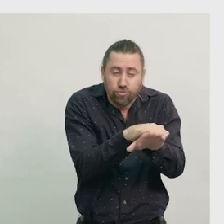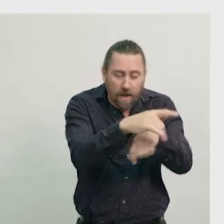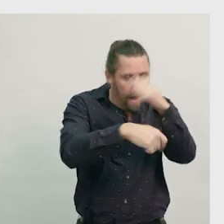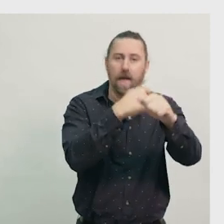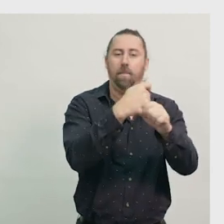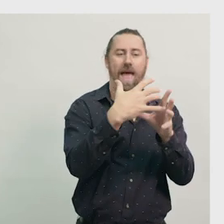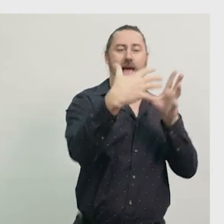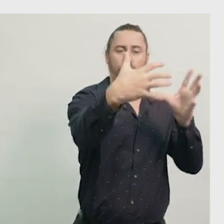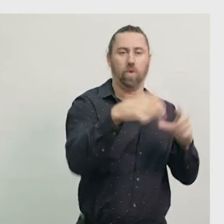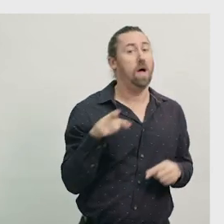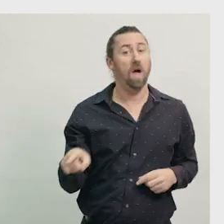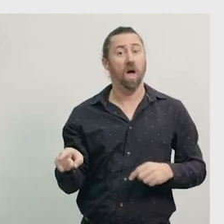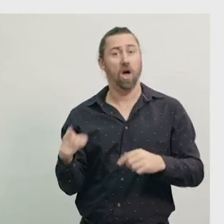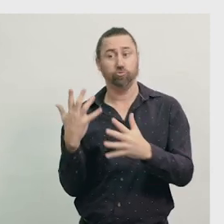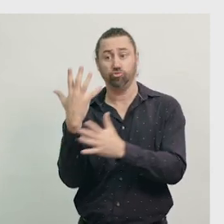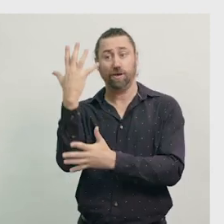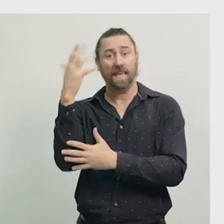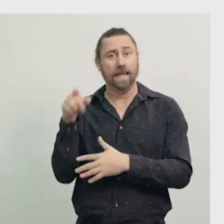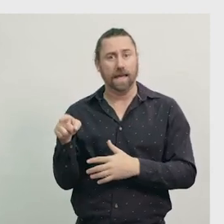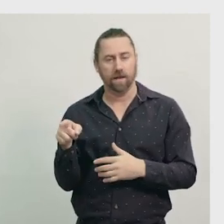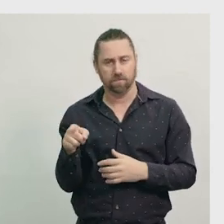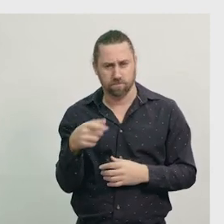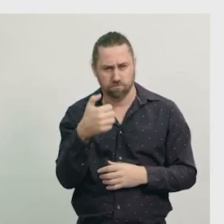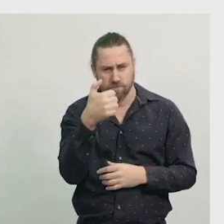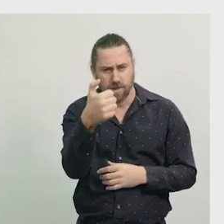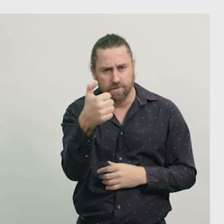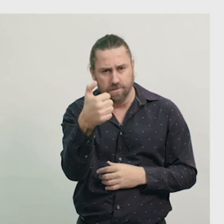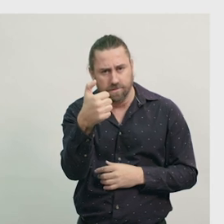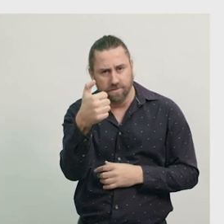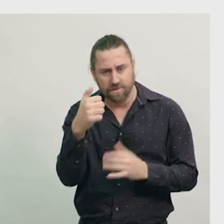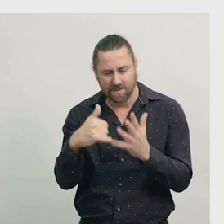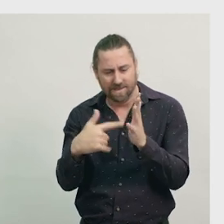Whereas, the banksia tree goes through a six-stage life cycle.